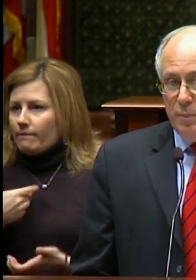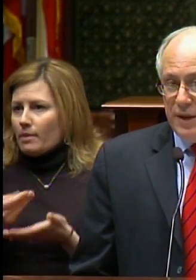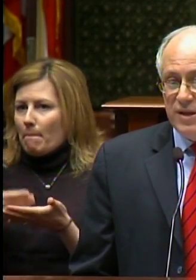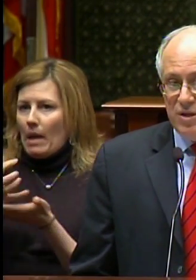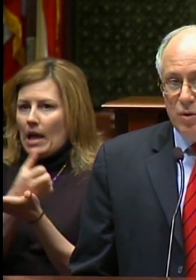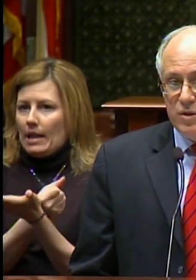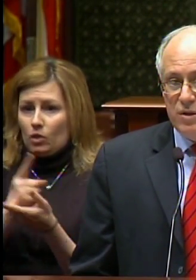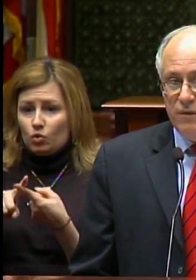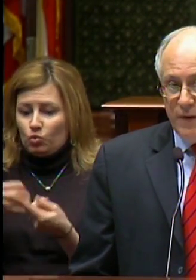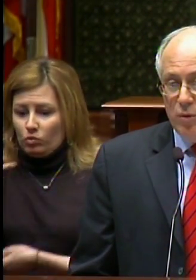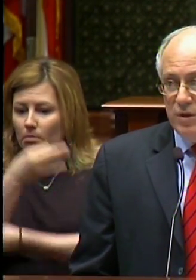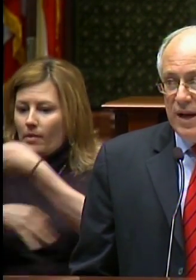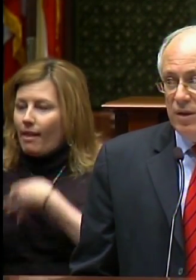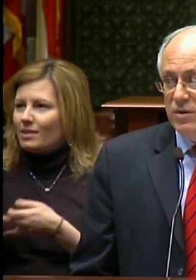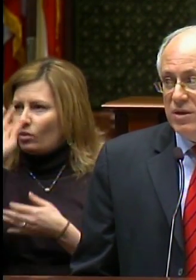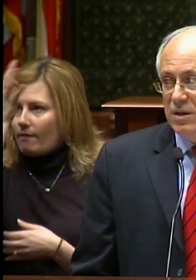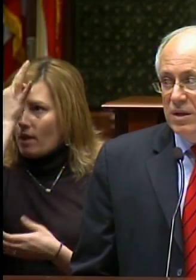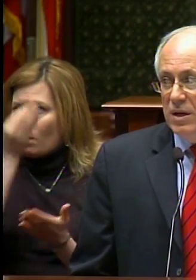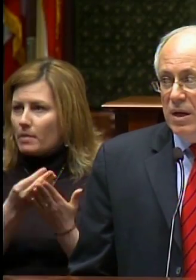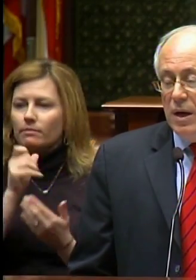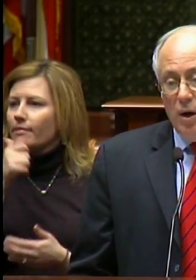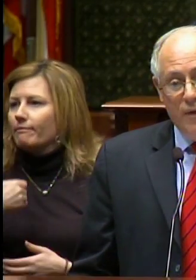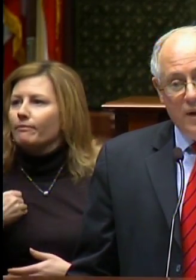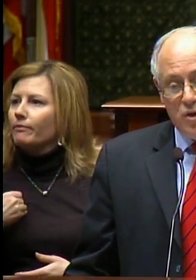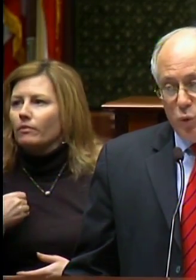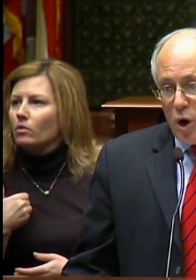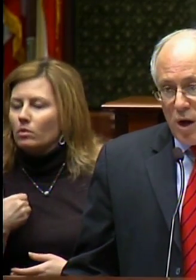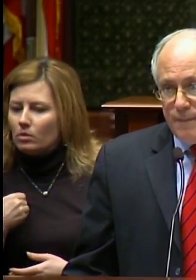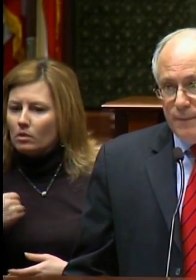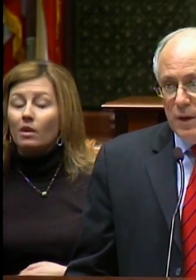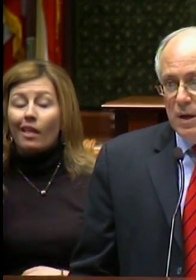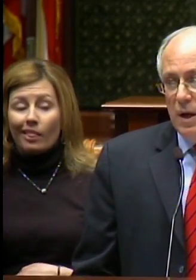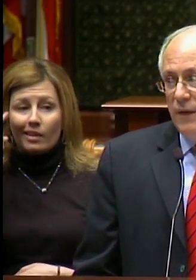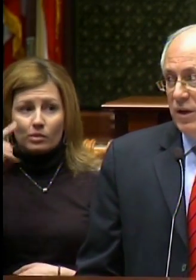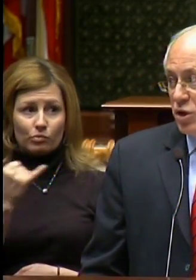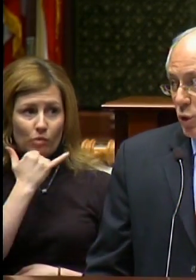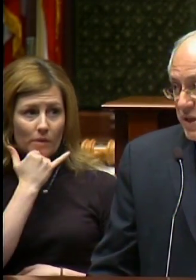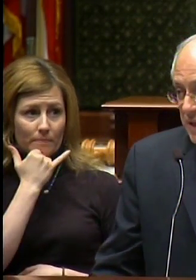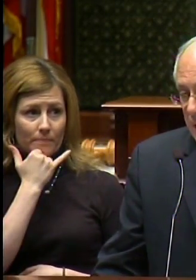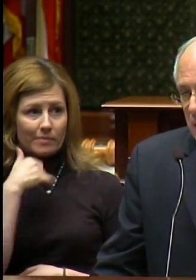replace those federal dollars. I think it is wrong – and short-sighted